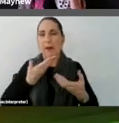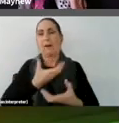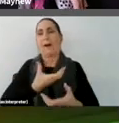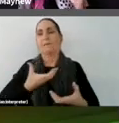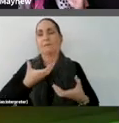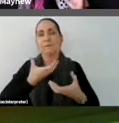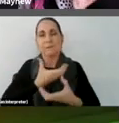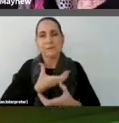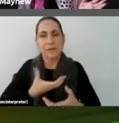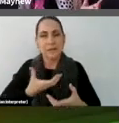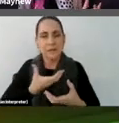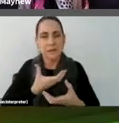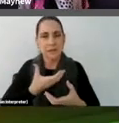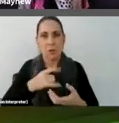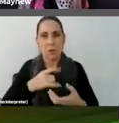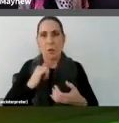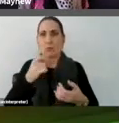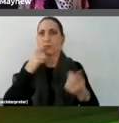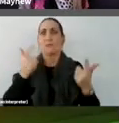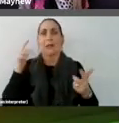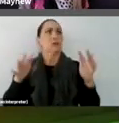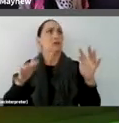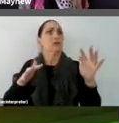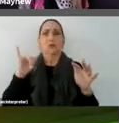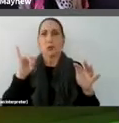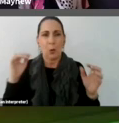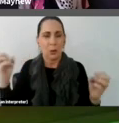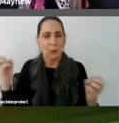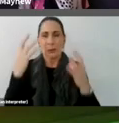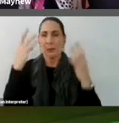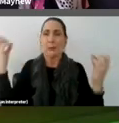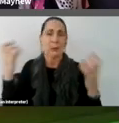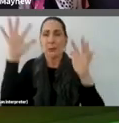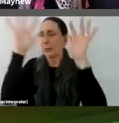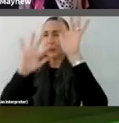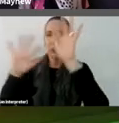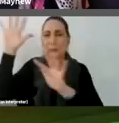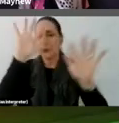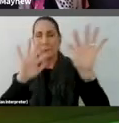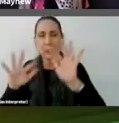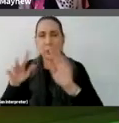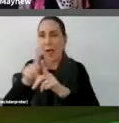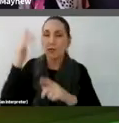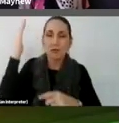psychedelic, surreal or dreamy.